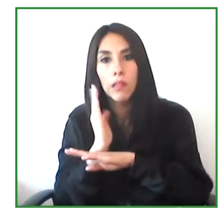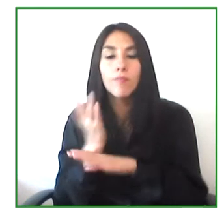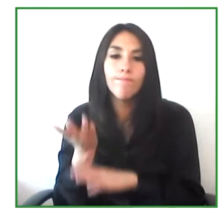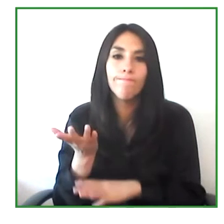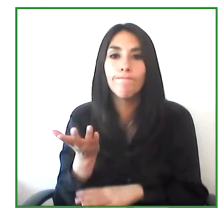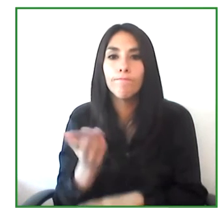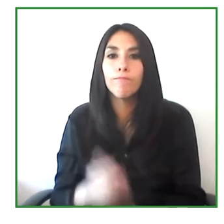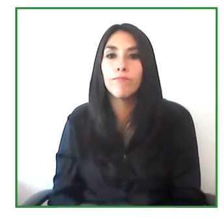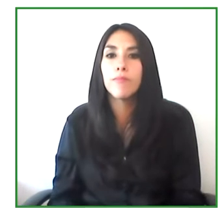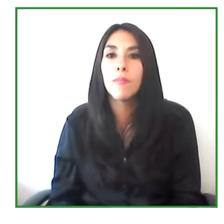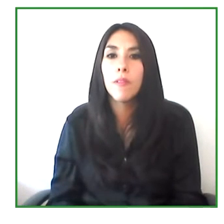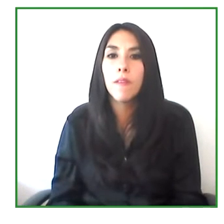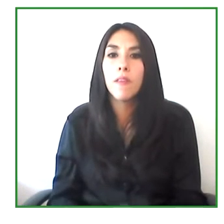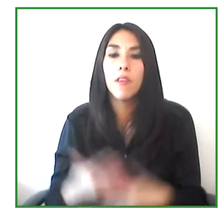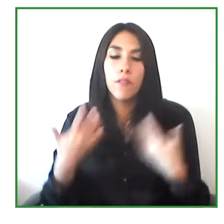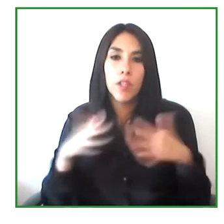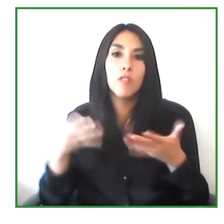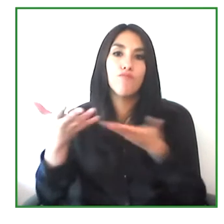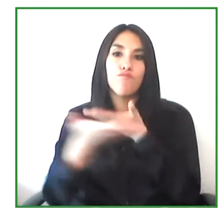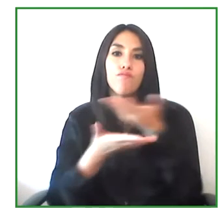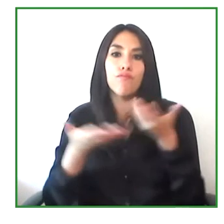in order to progress on these as soon as possible.